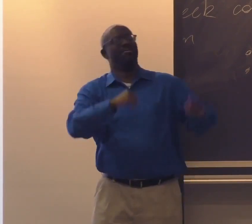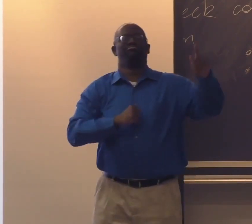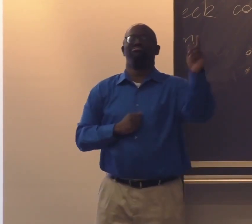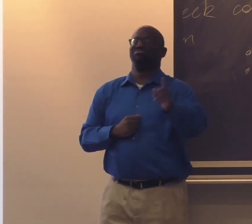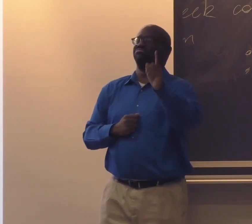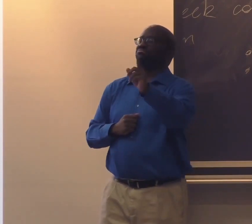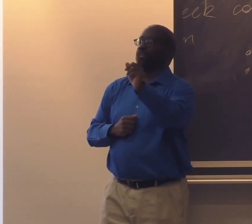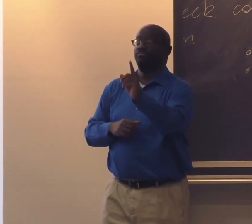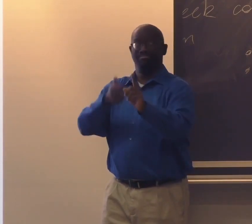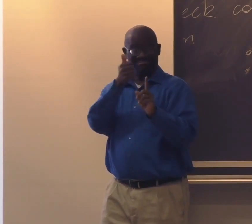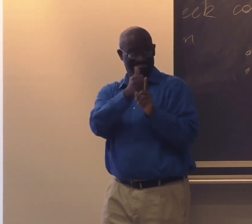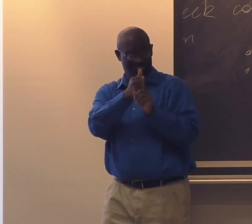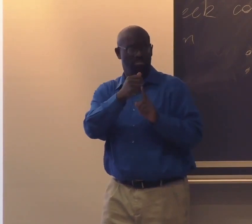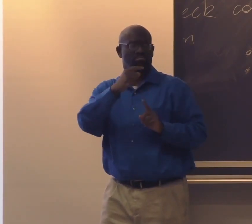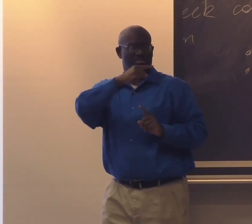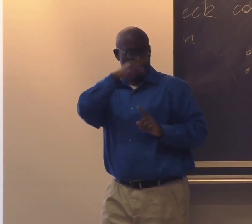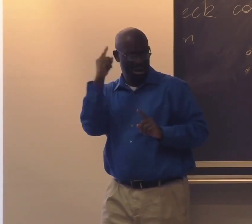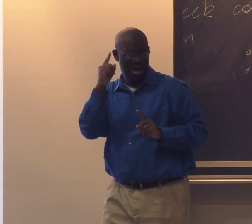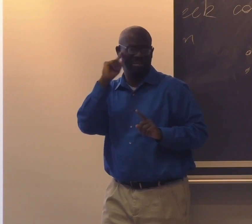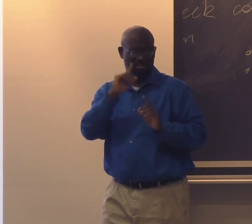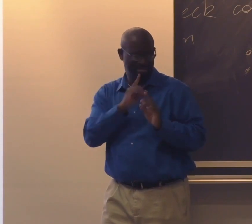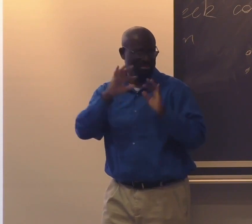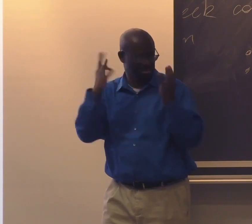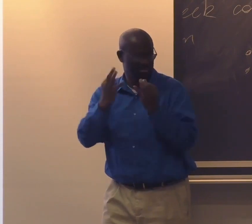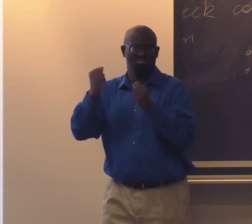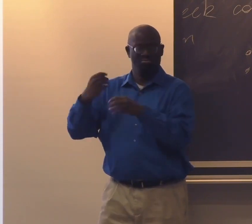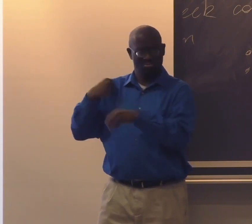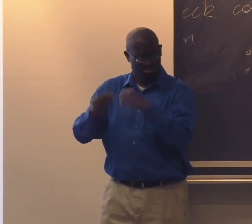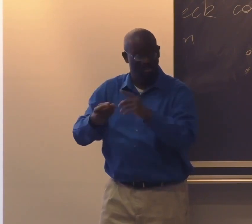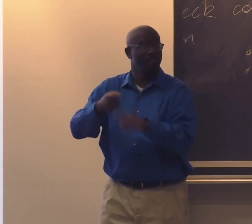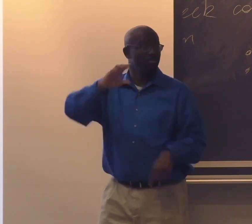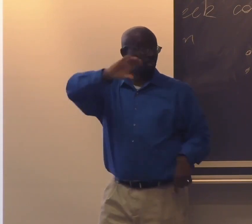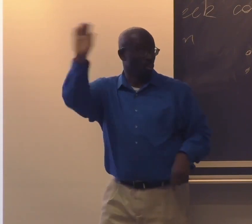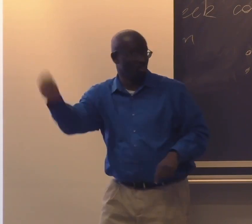and had greeted us. This particular Black deaf person